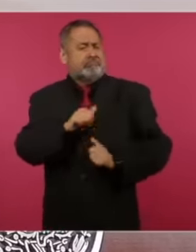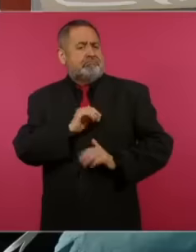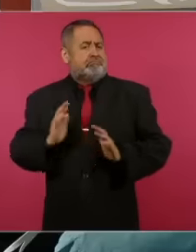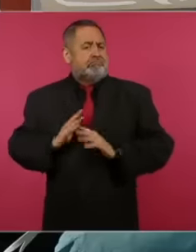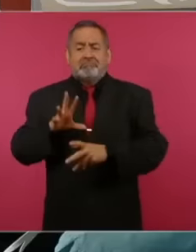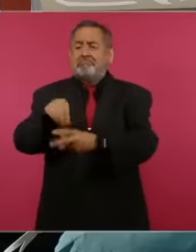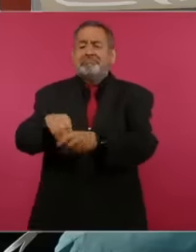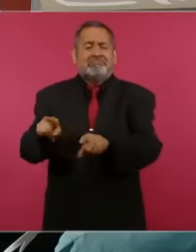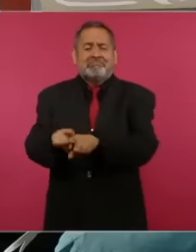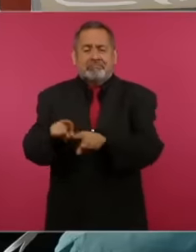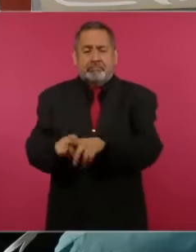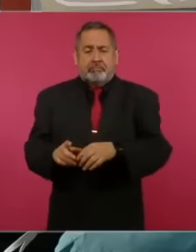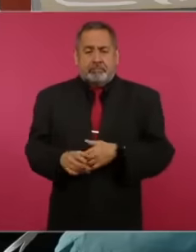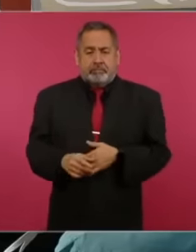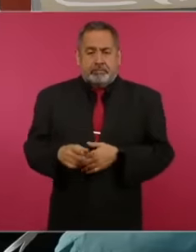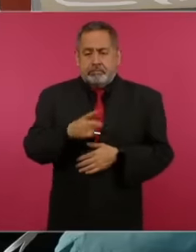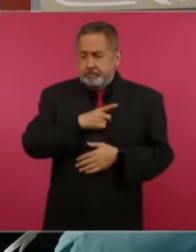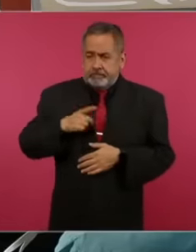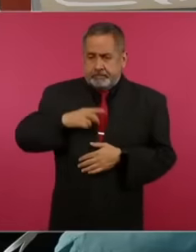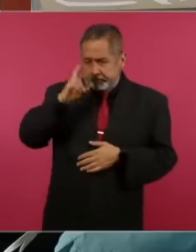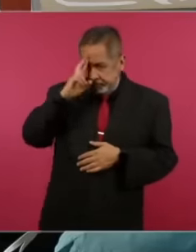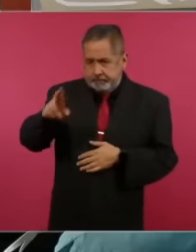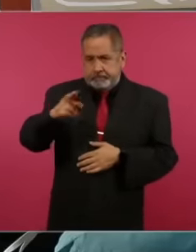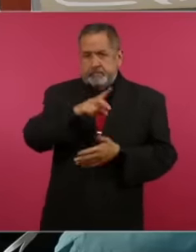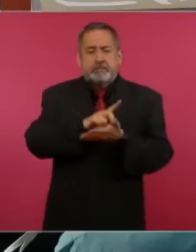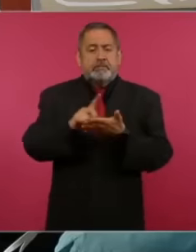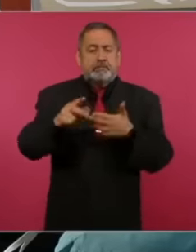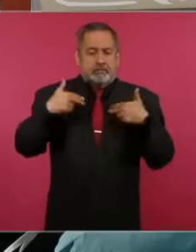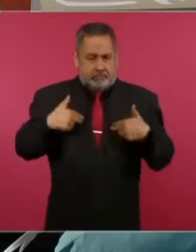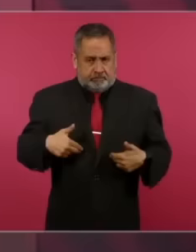to respect human rights so that there is no